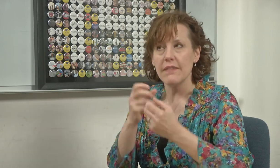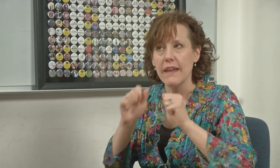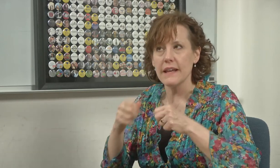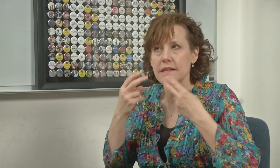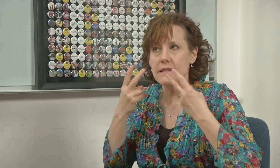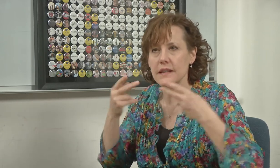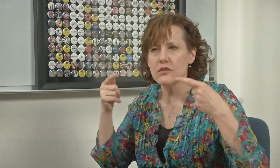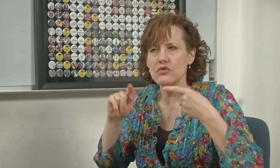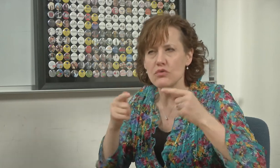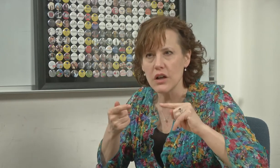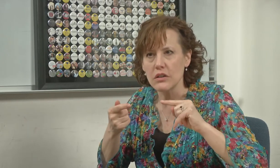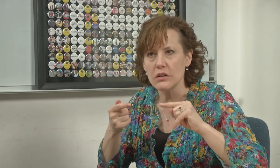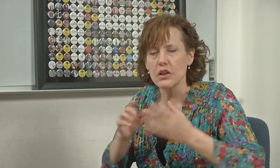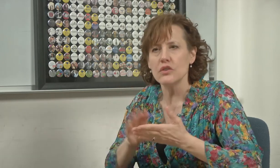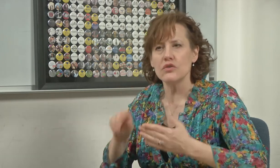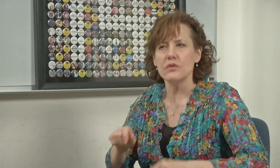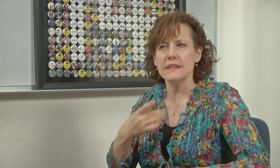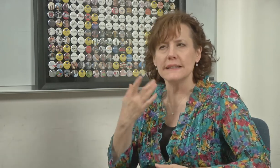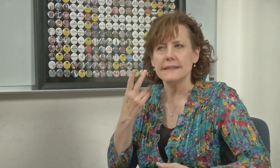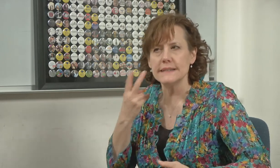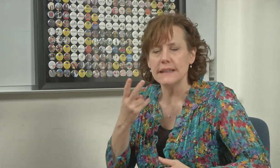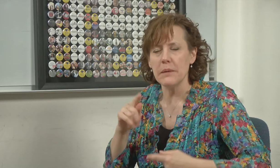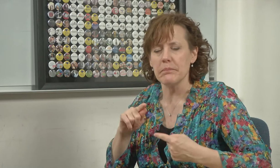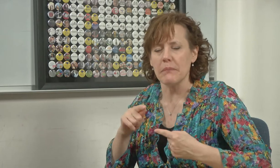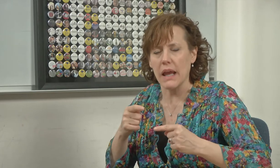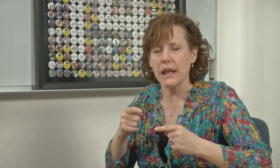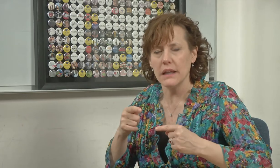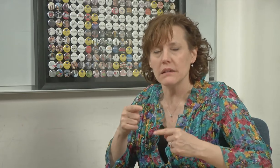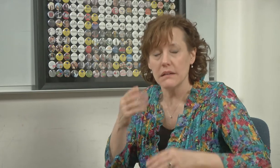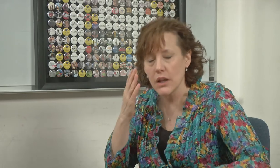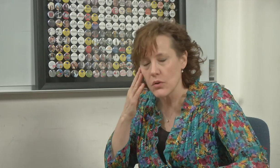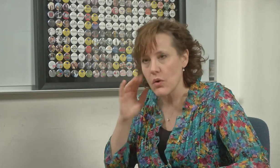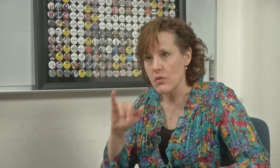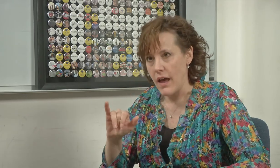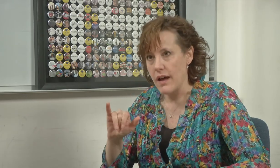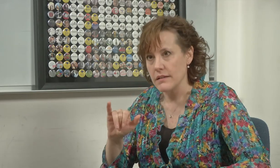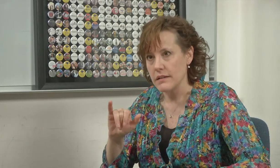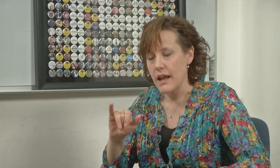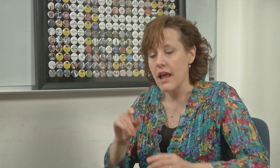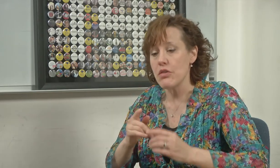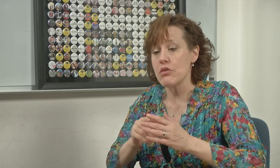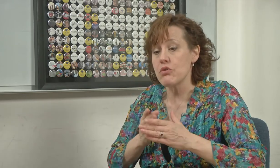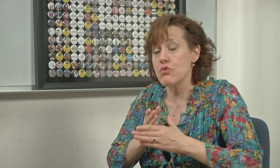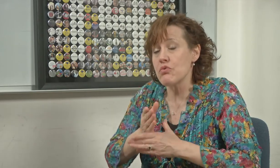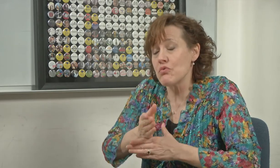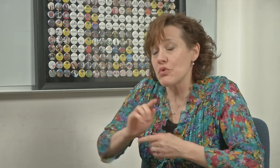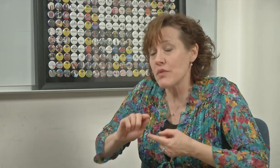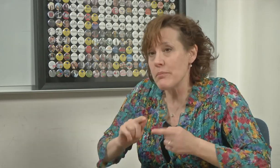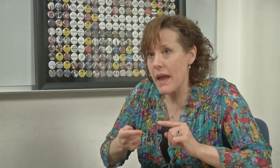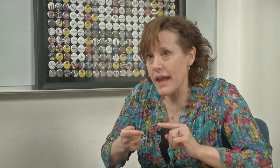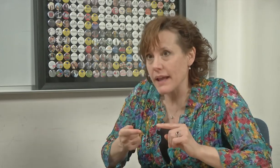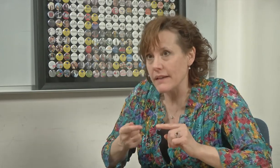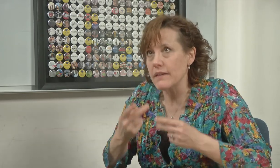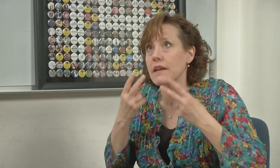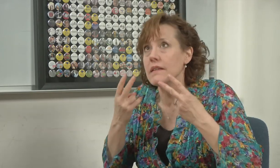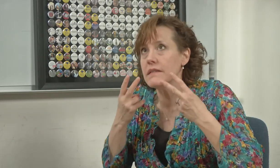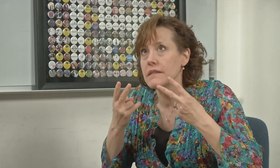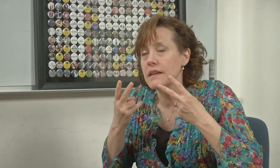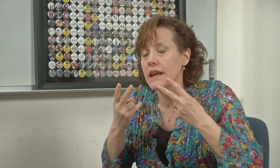They visualize the struggle, so the students can see the pain, they know that. Through the pain they visualize,